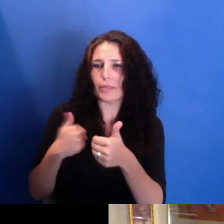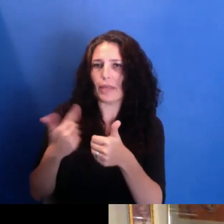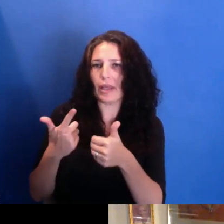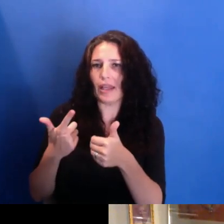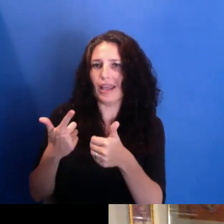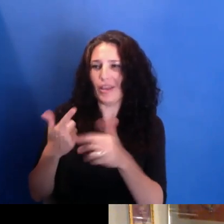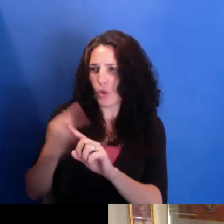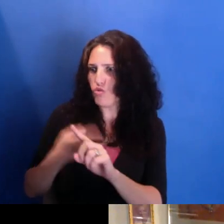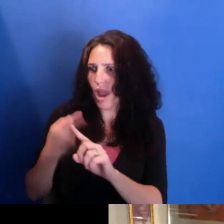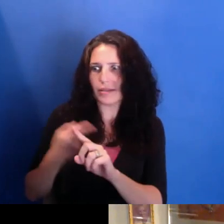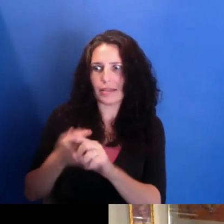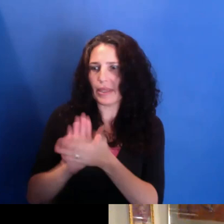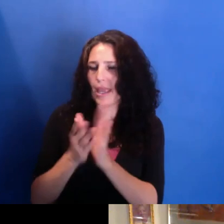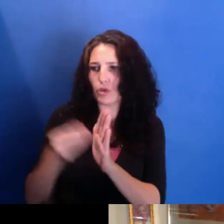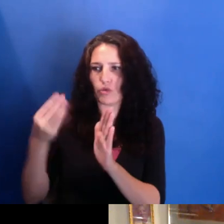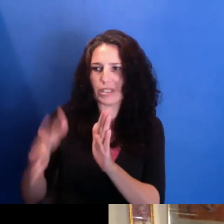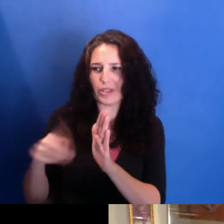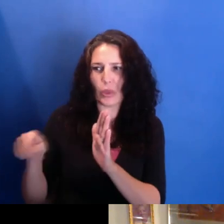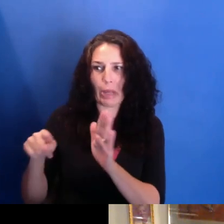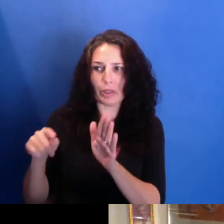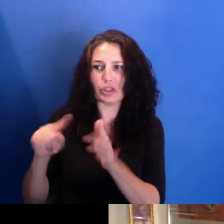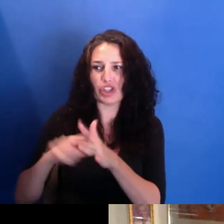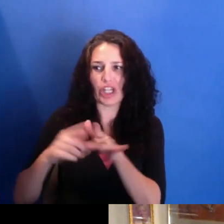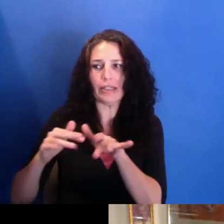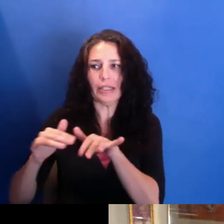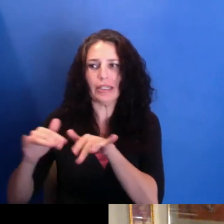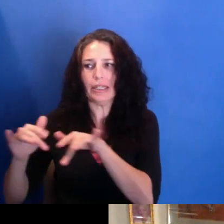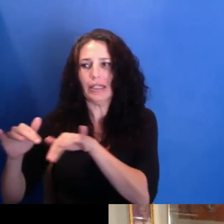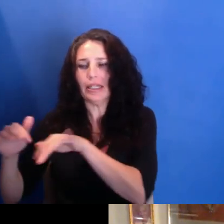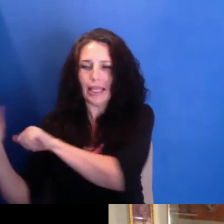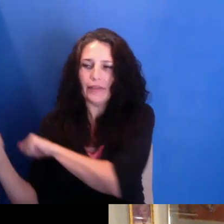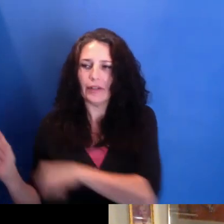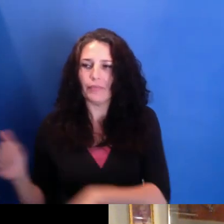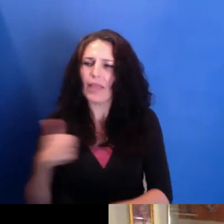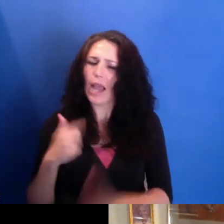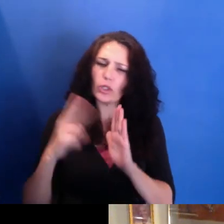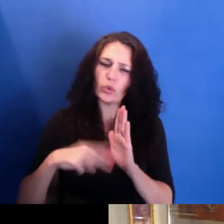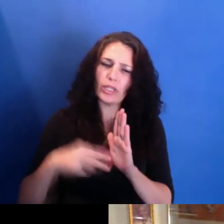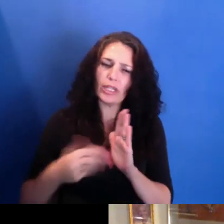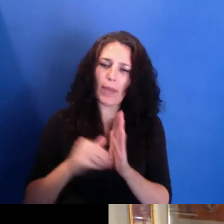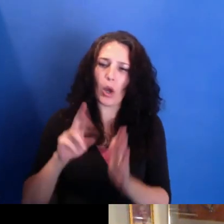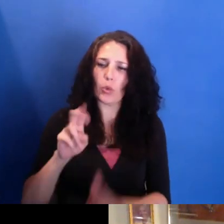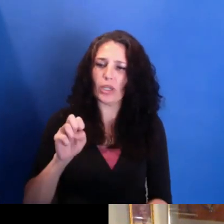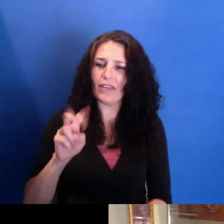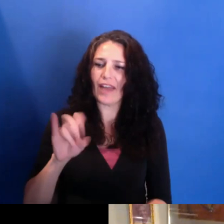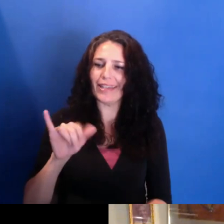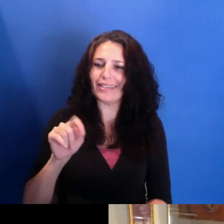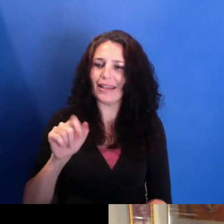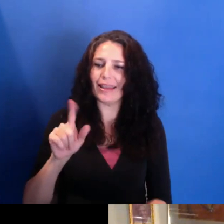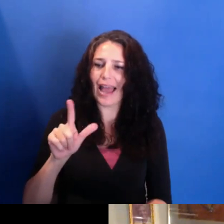And I had been reading a lot about revitalize-- revitalize-- revitalization going on in Newark. And I know at the time, I was, like,